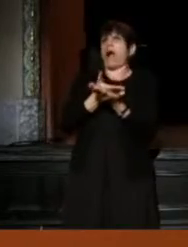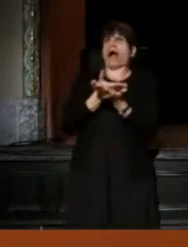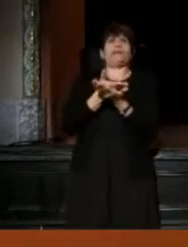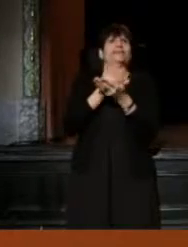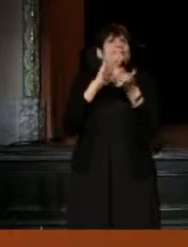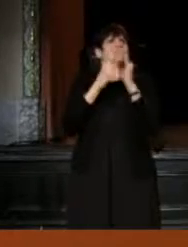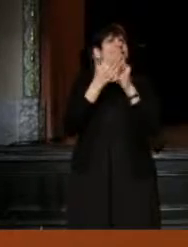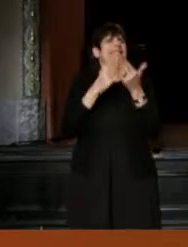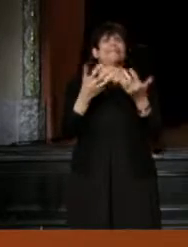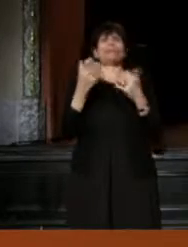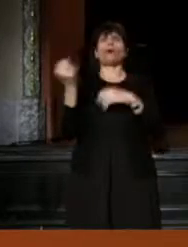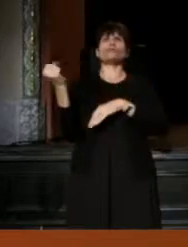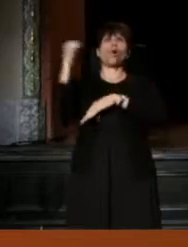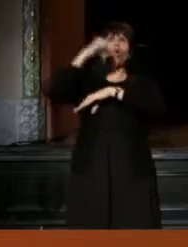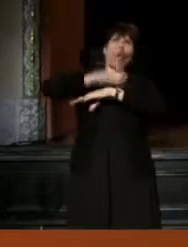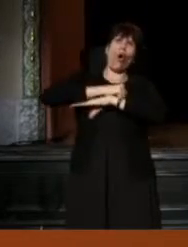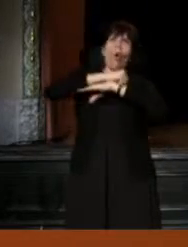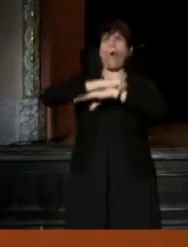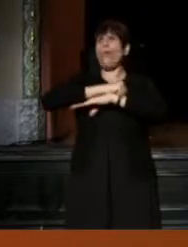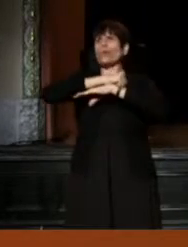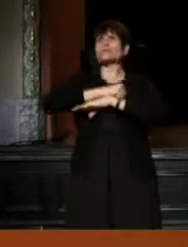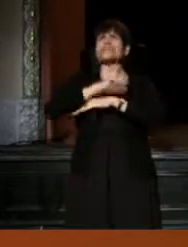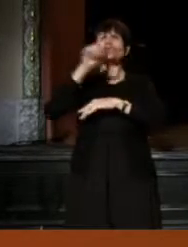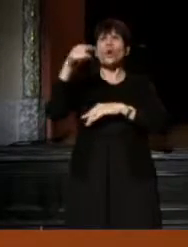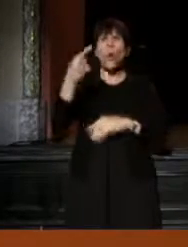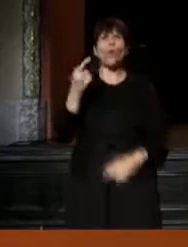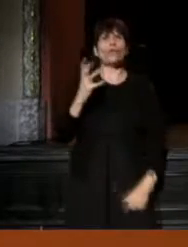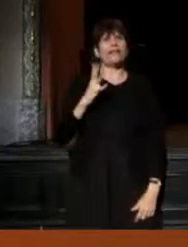that was about to close its only classical theater, is that right?